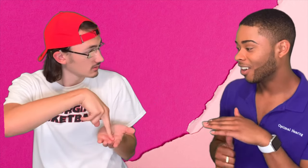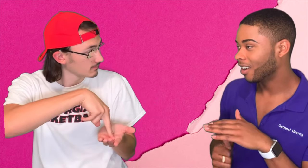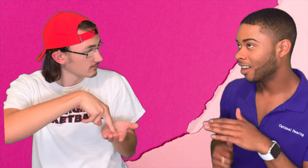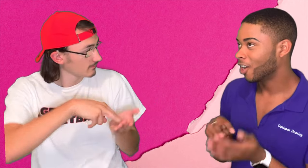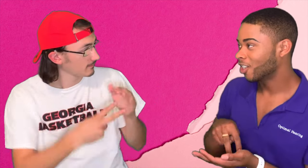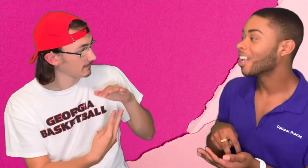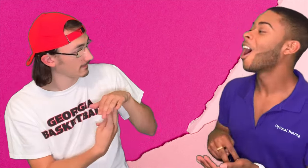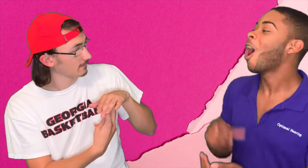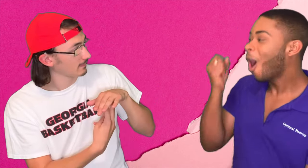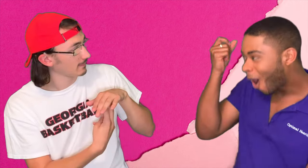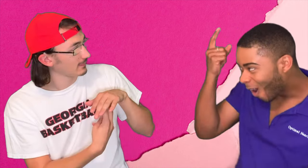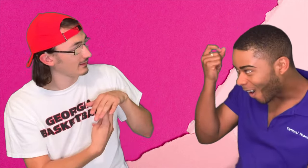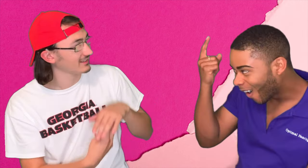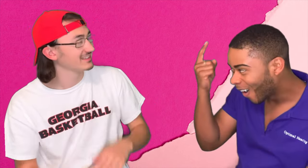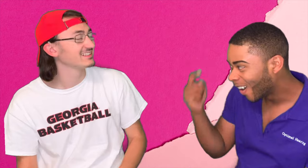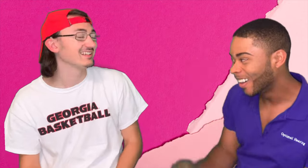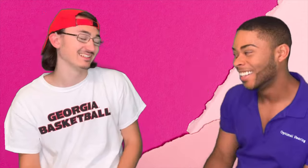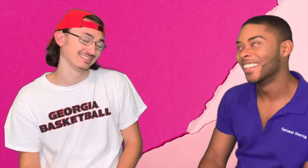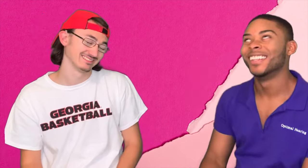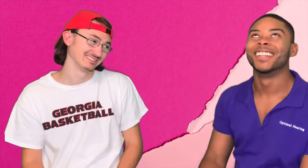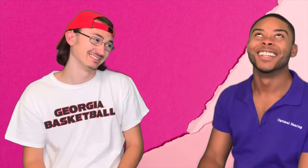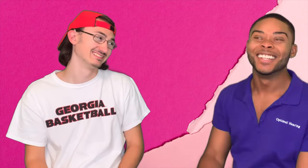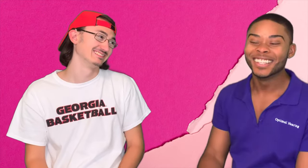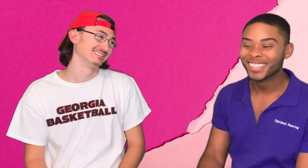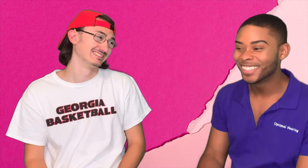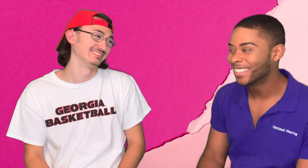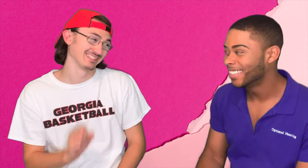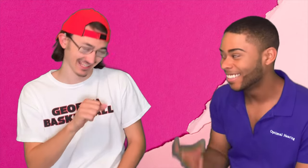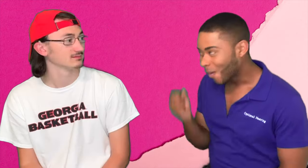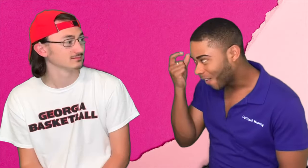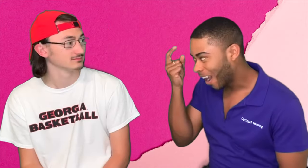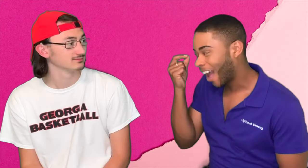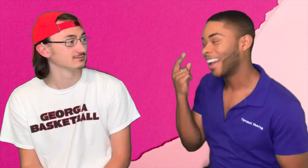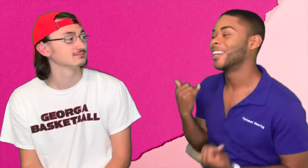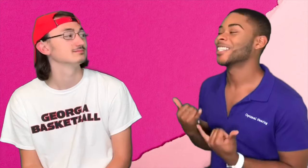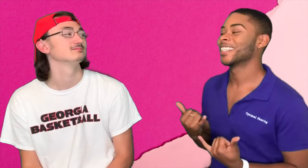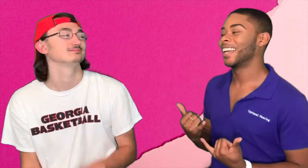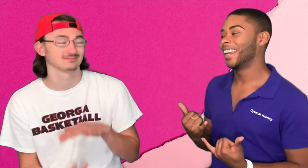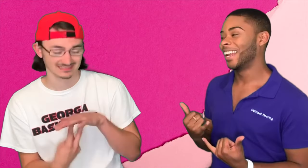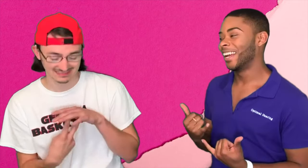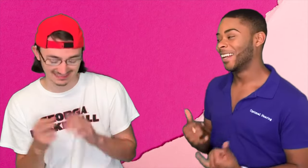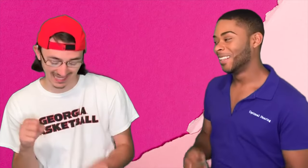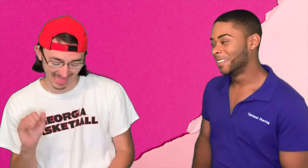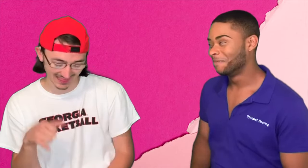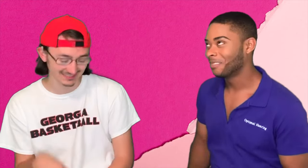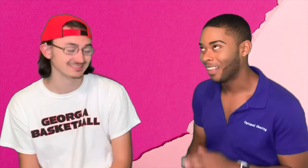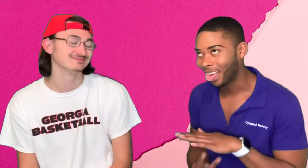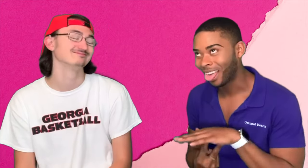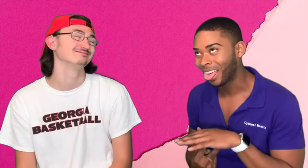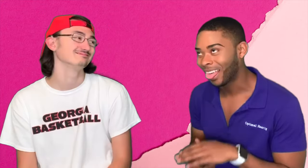Bryce: OHHH! UNDERSTAND Luke: Yes! Bryce: Ok, I understand now. *signs inside joke 'Go DAWGS'*